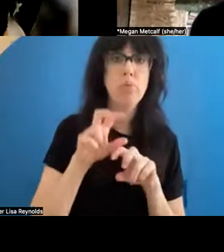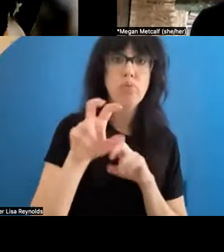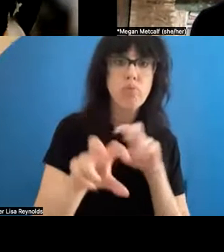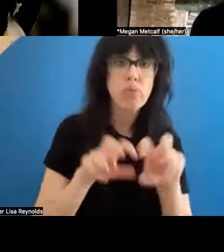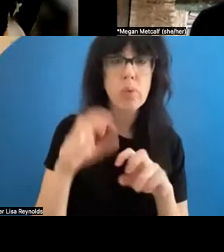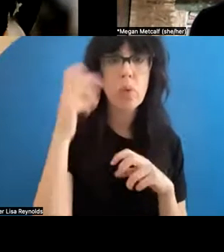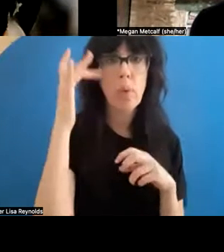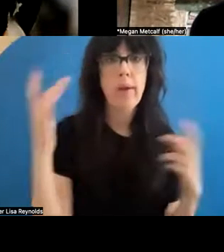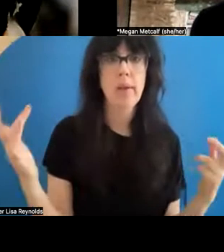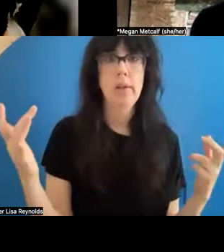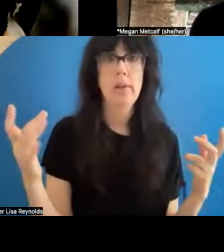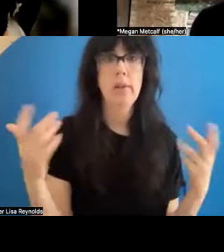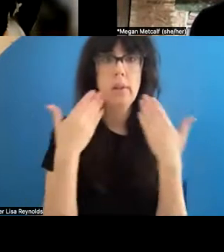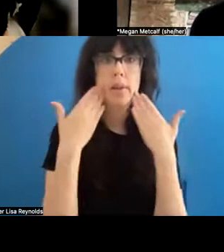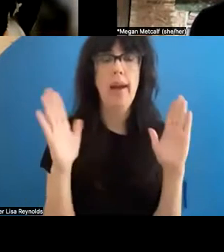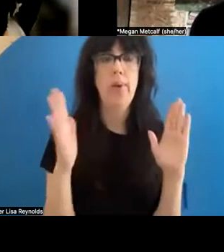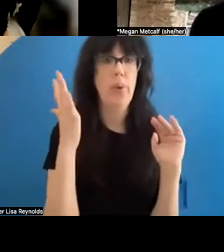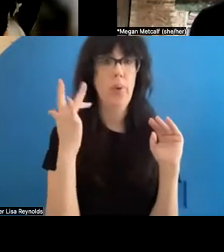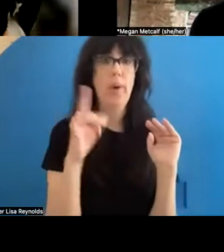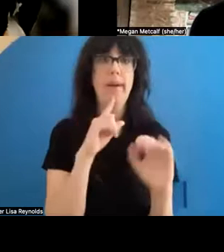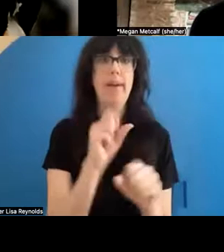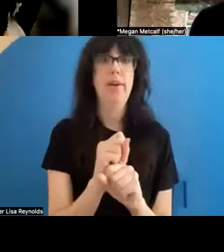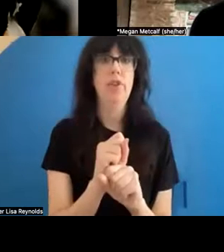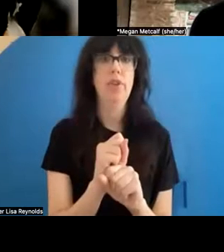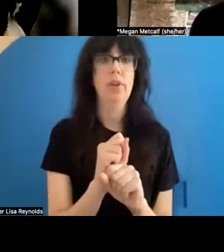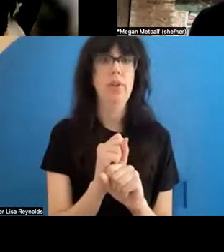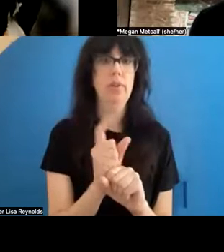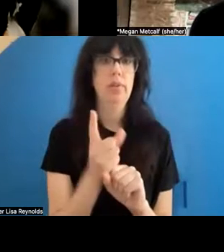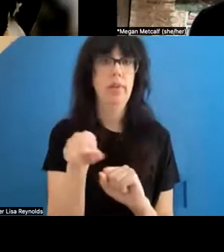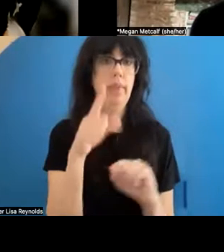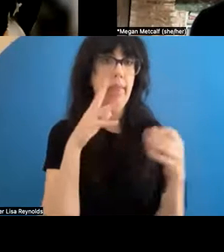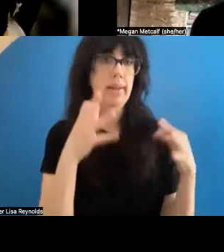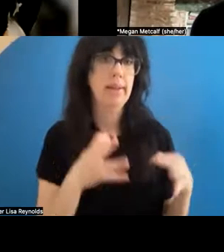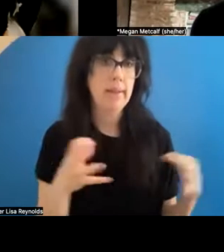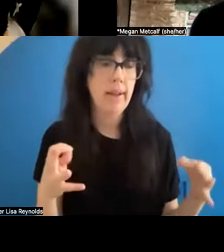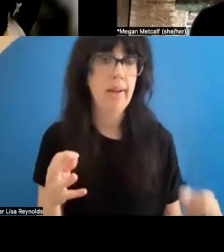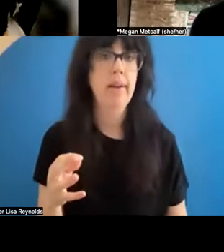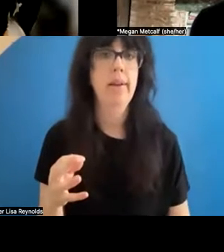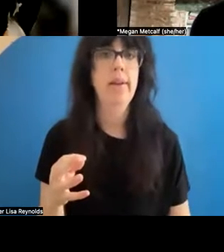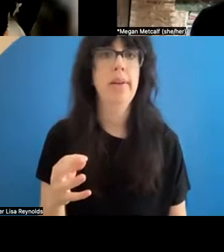back. They put a lot of money into it, I don't know why they made that choice. I think part of